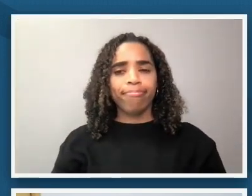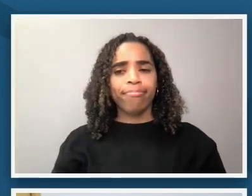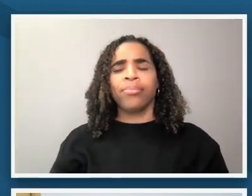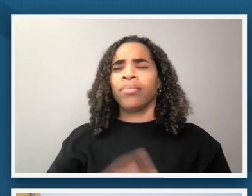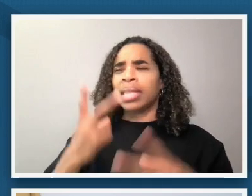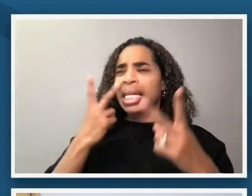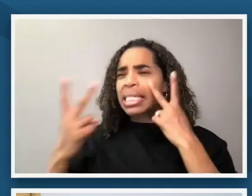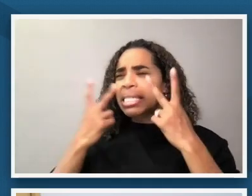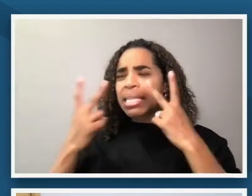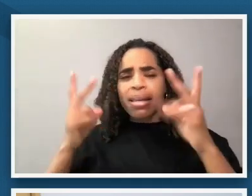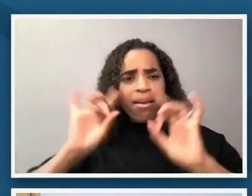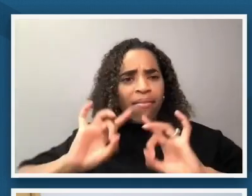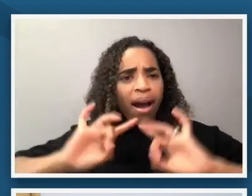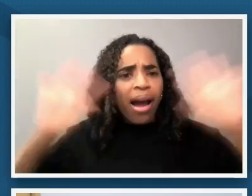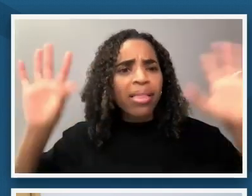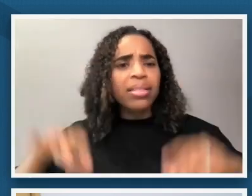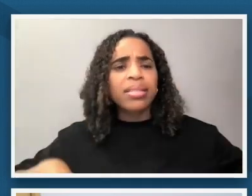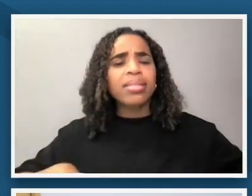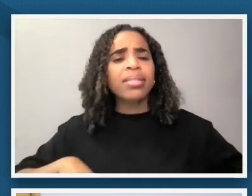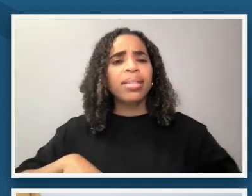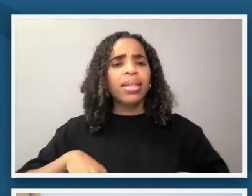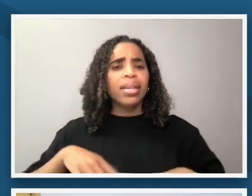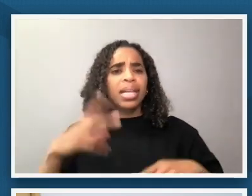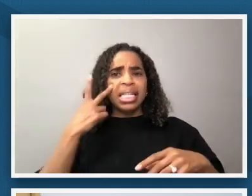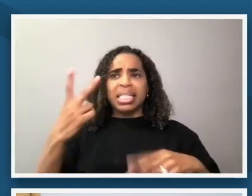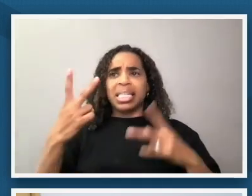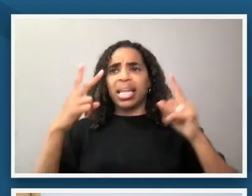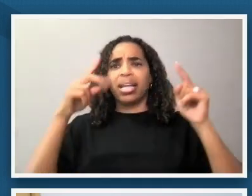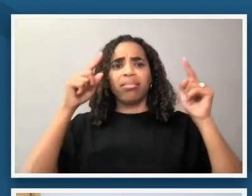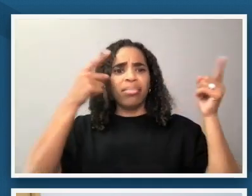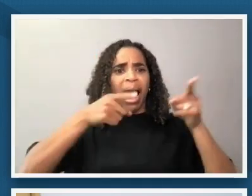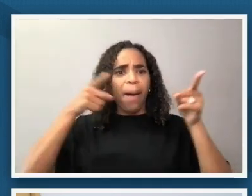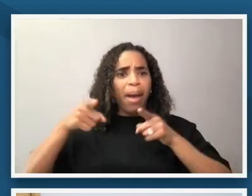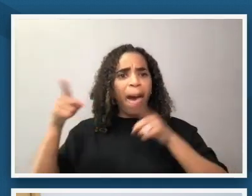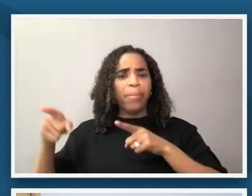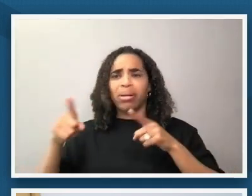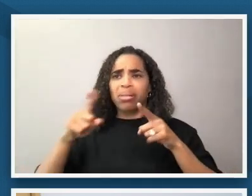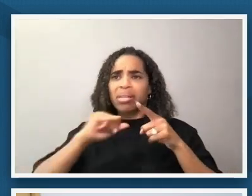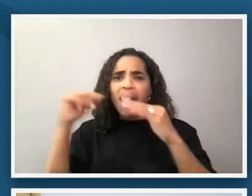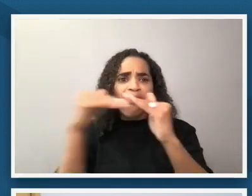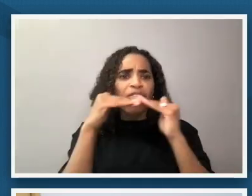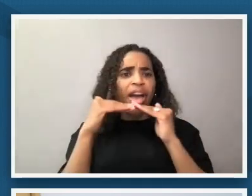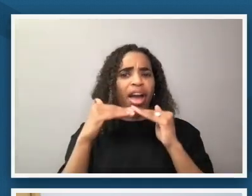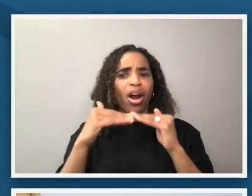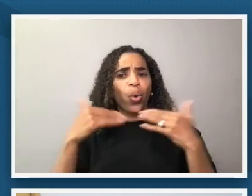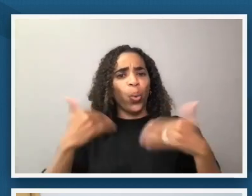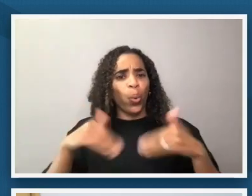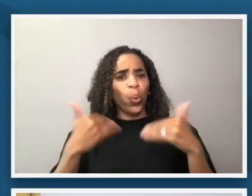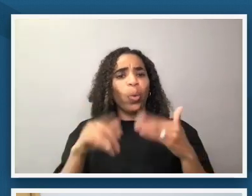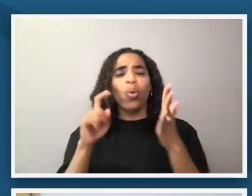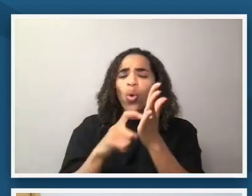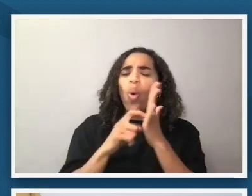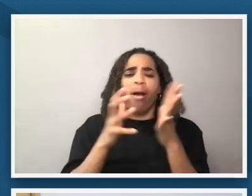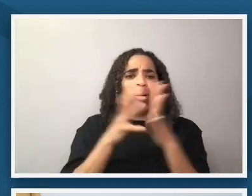injustice experienced was a powerful